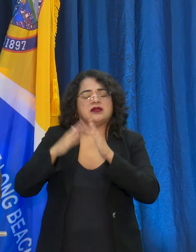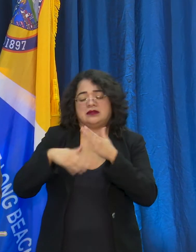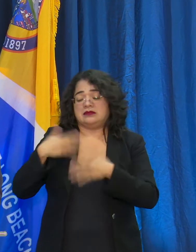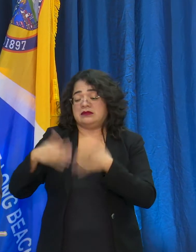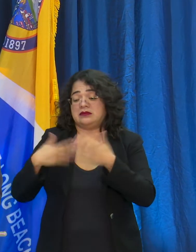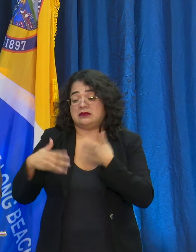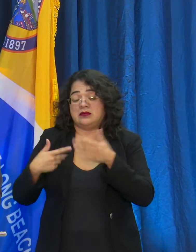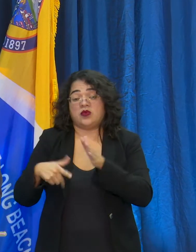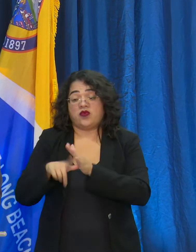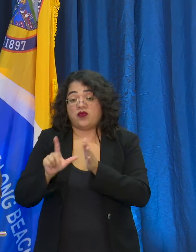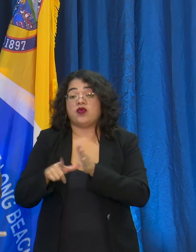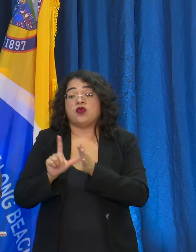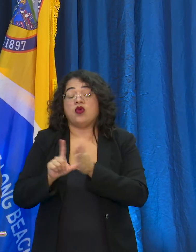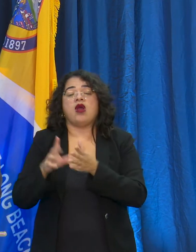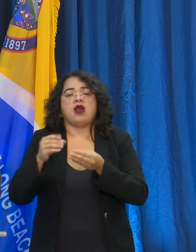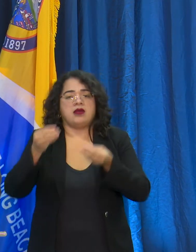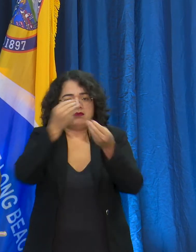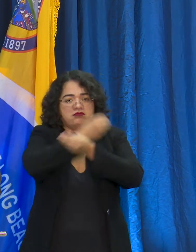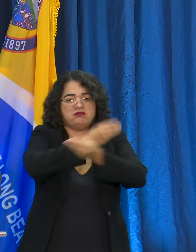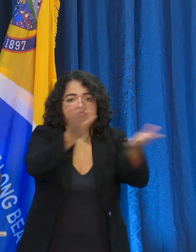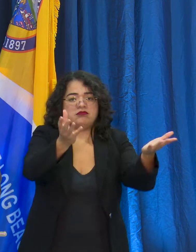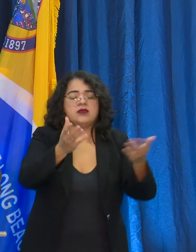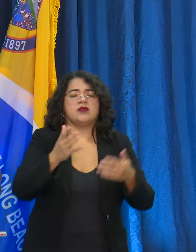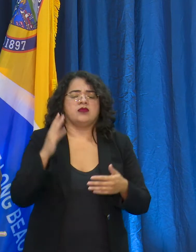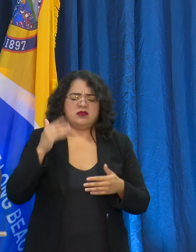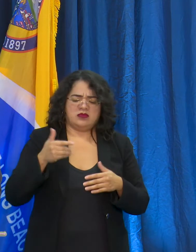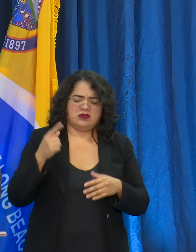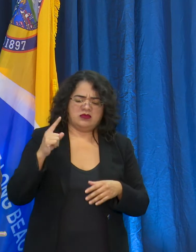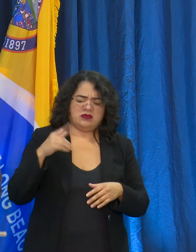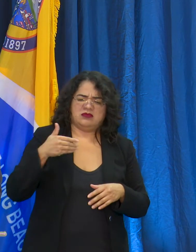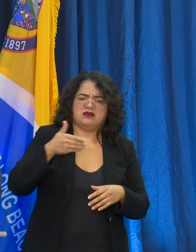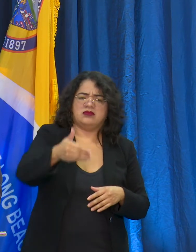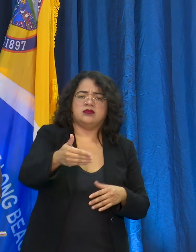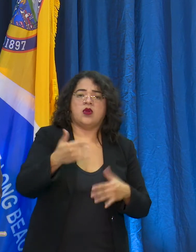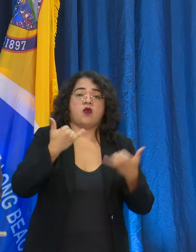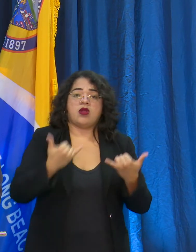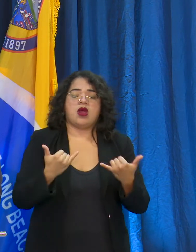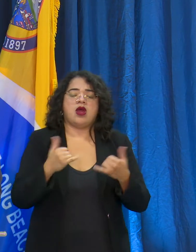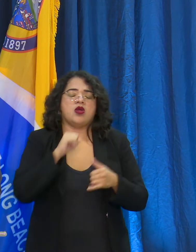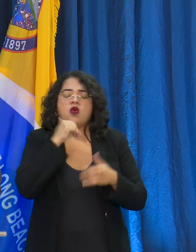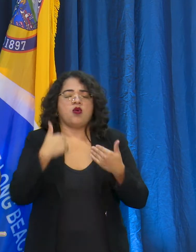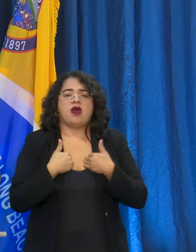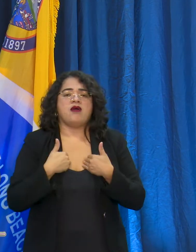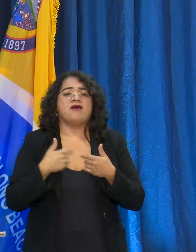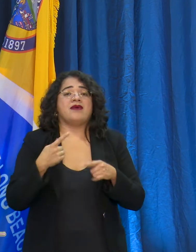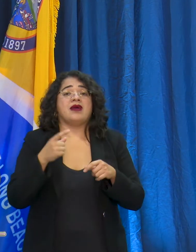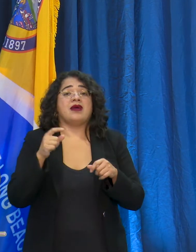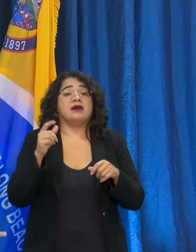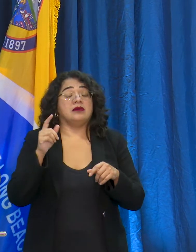that information to you in the coming days. I don't have that right this minute. I can confirm there was a press